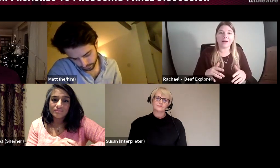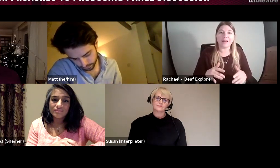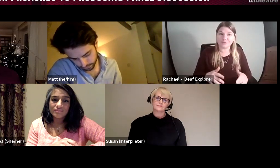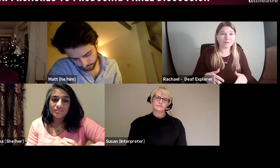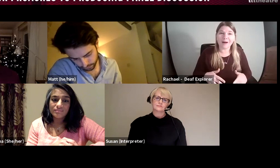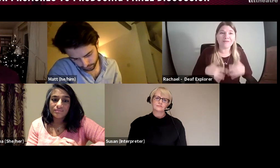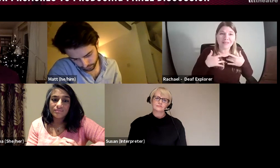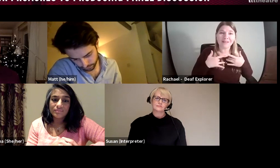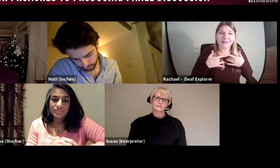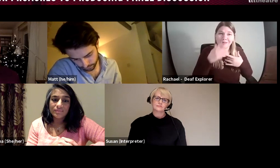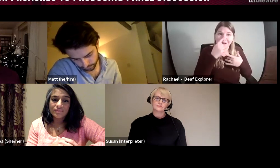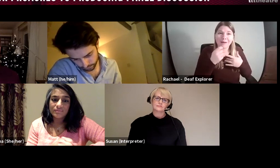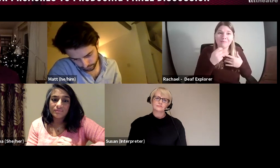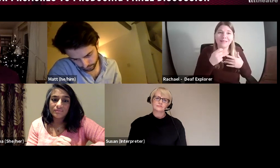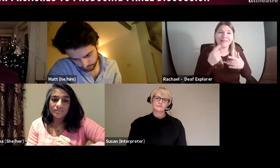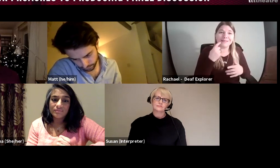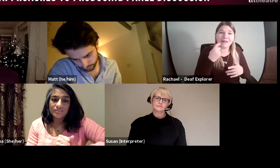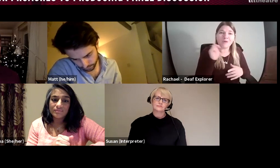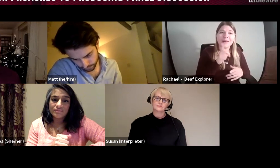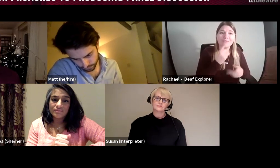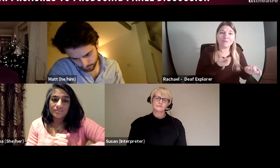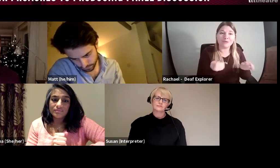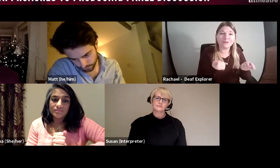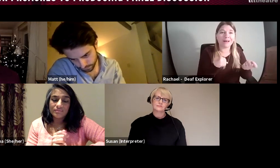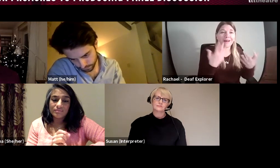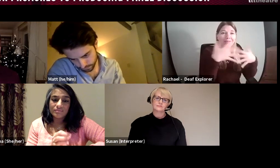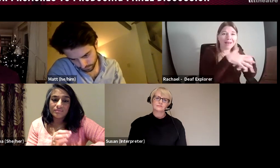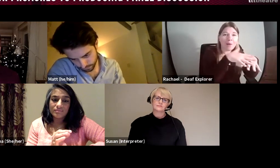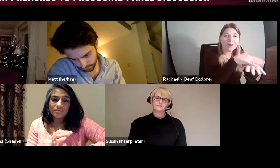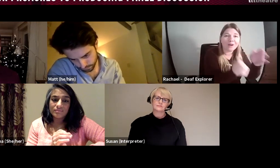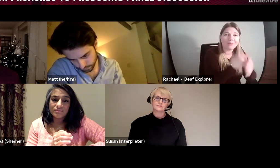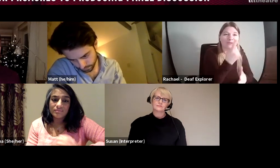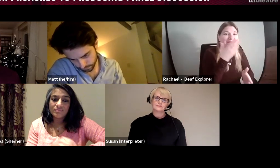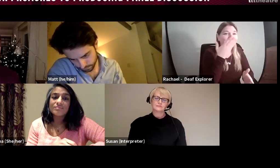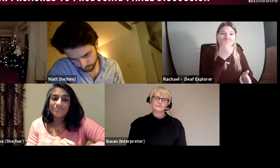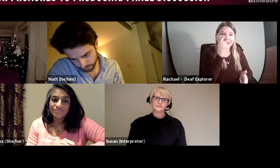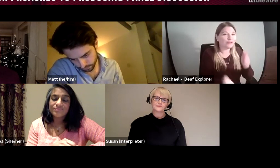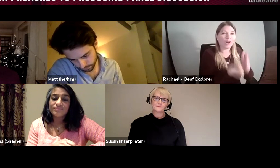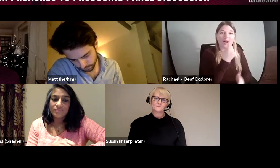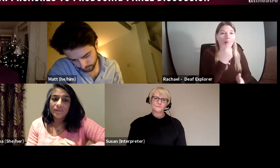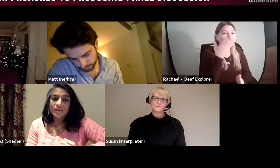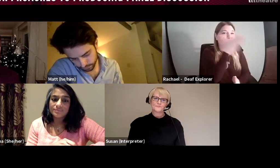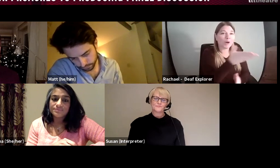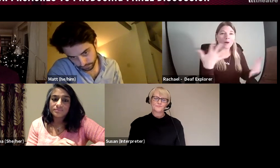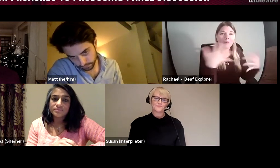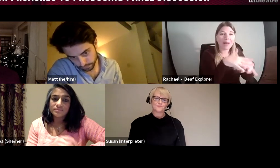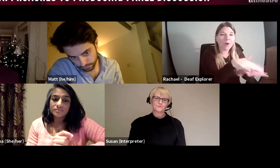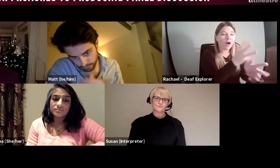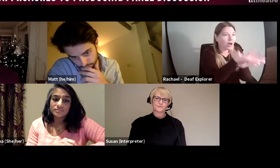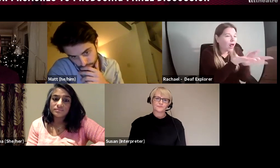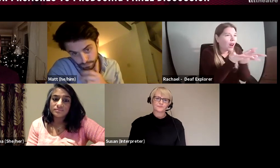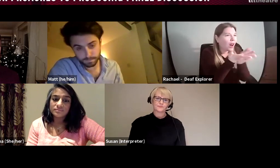share of what the difference are, and I think it can be easier for hearing producers to network,